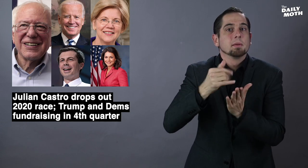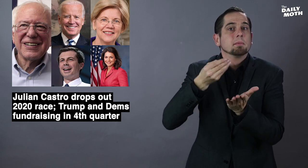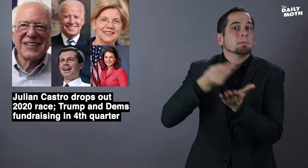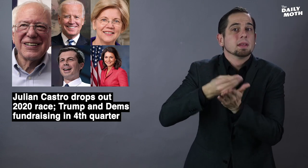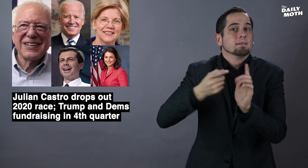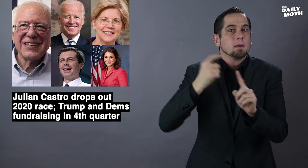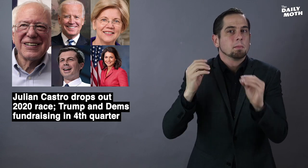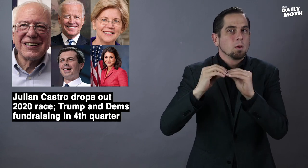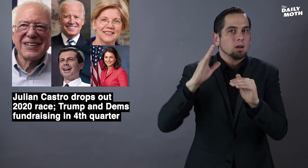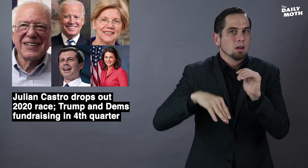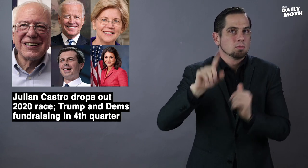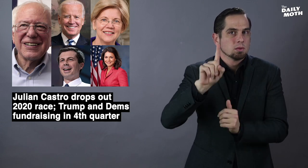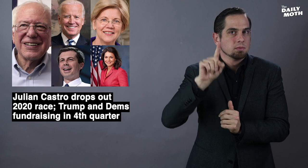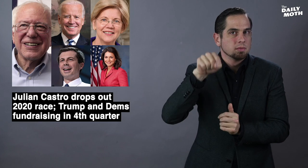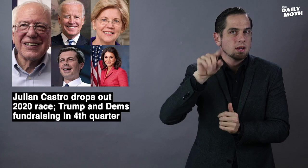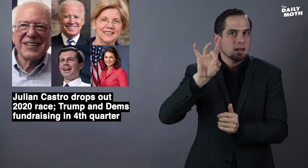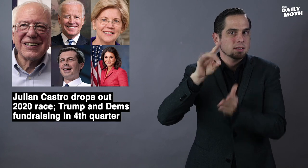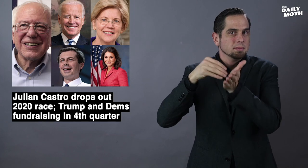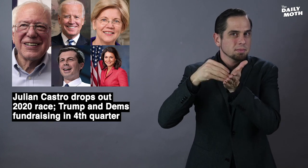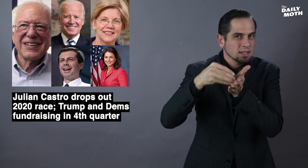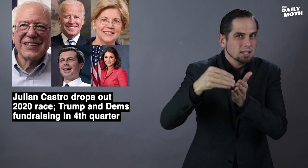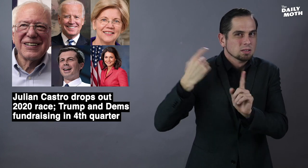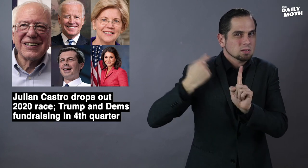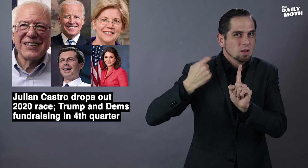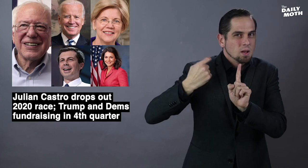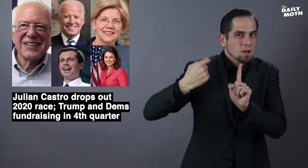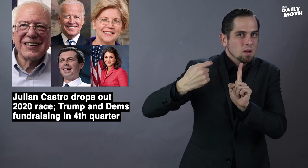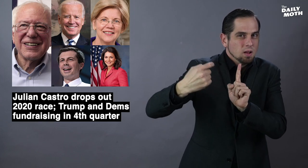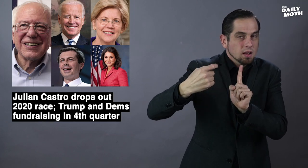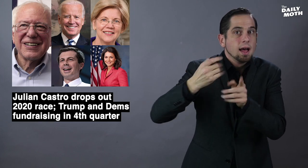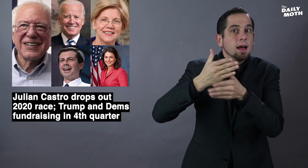The money came from more than 1.8 million donations